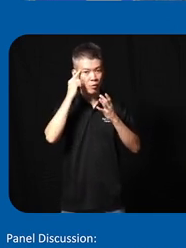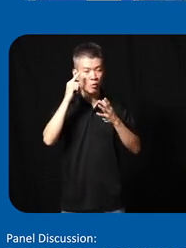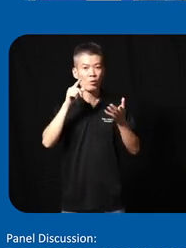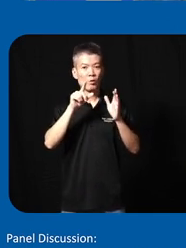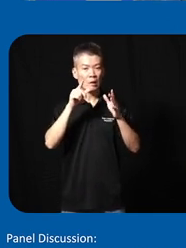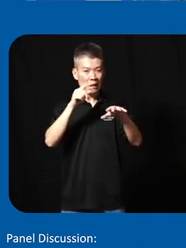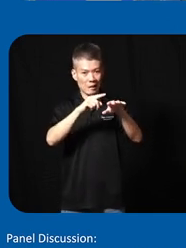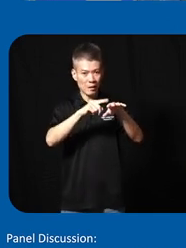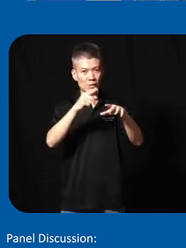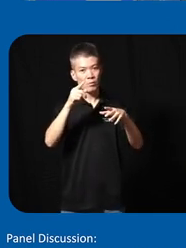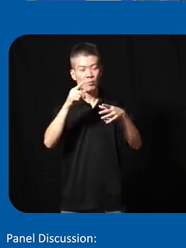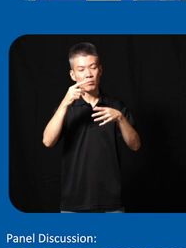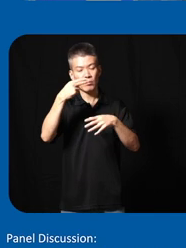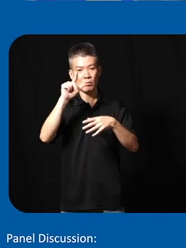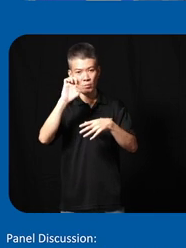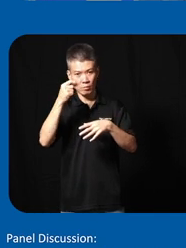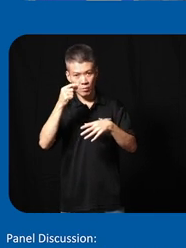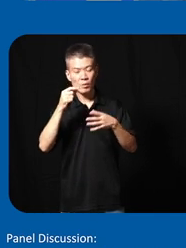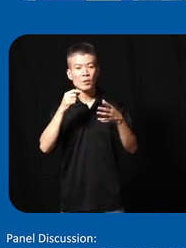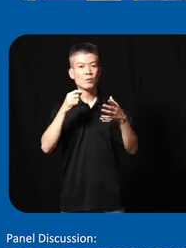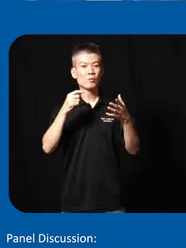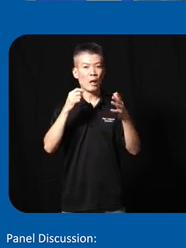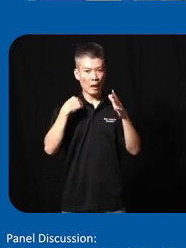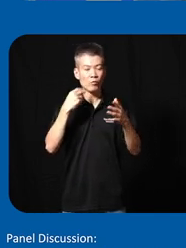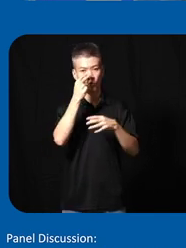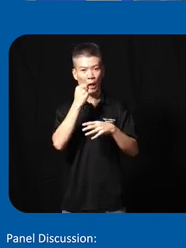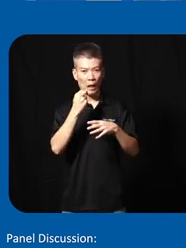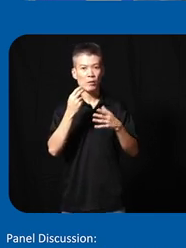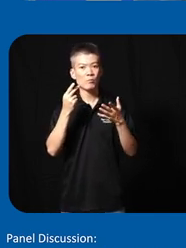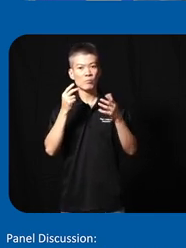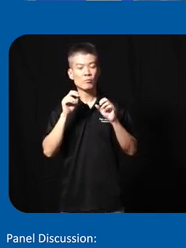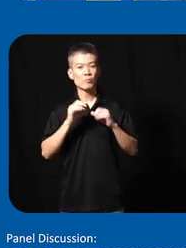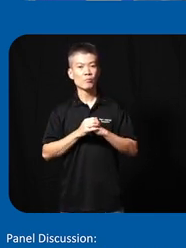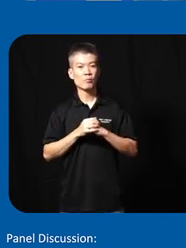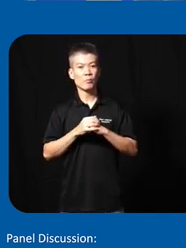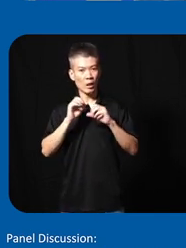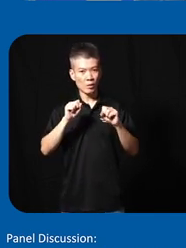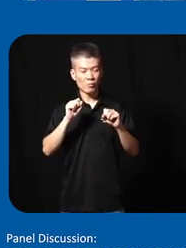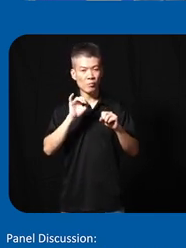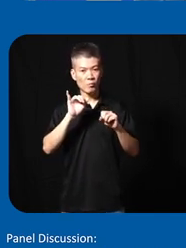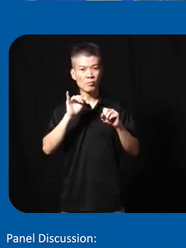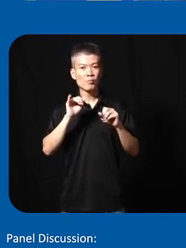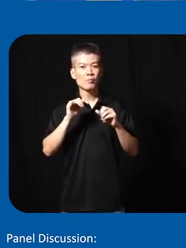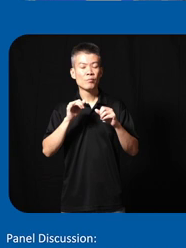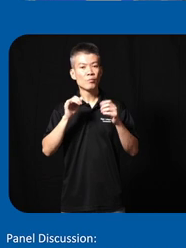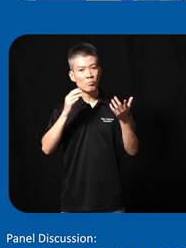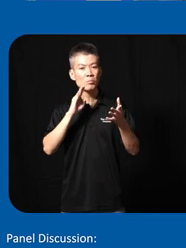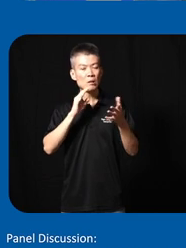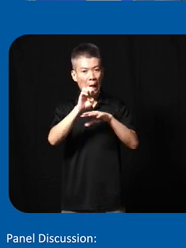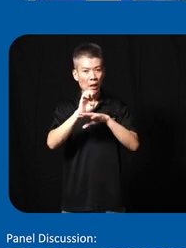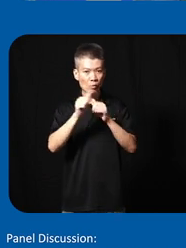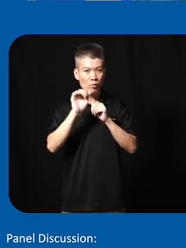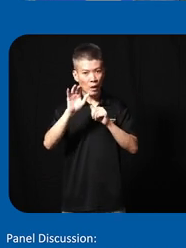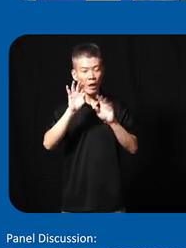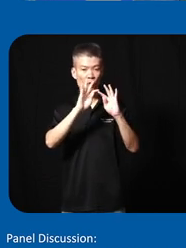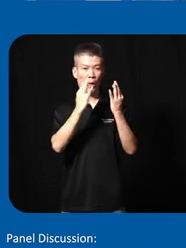and the hand so that they can uh have fun they can uh we call uh be engaged with their family so that